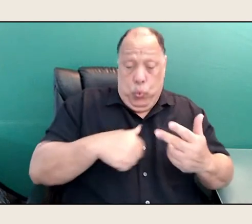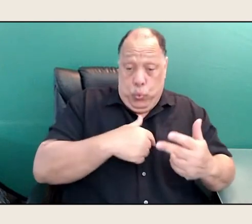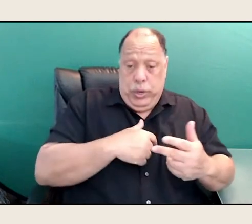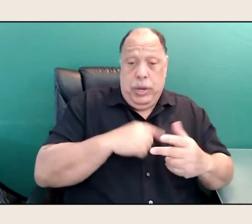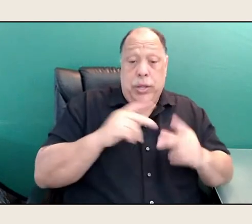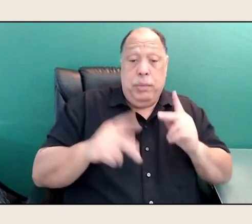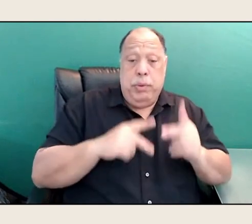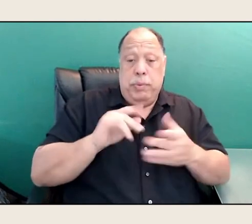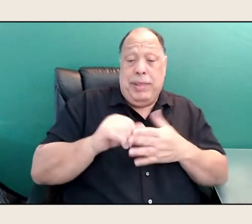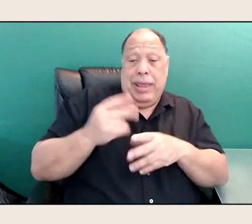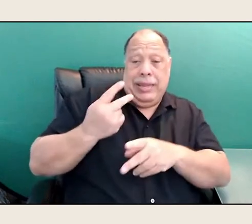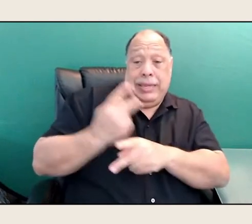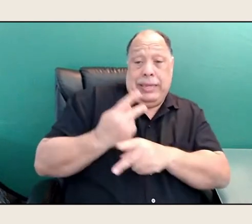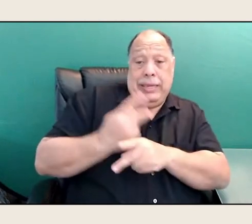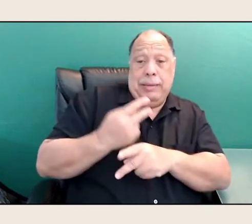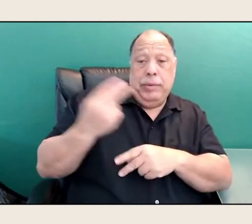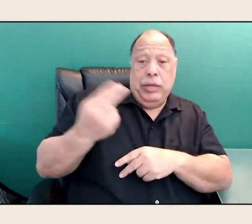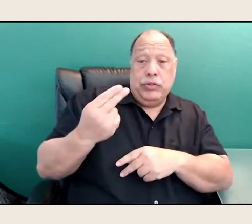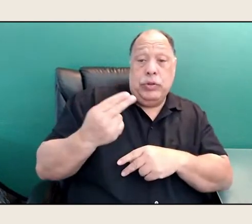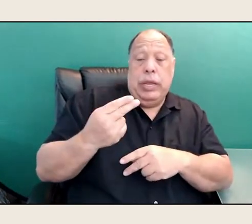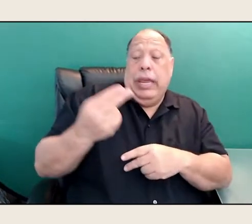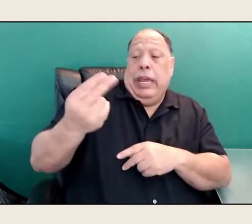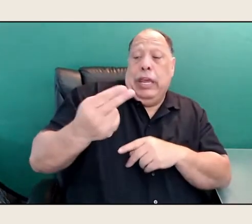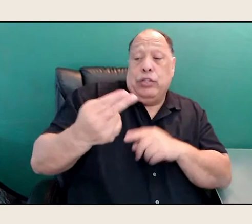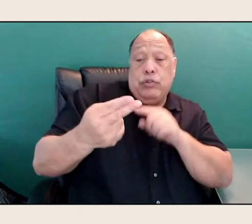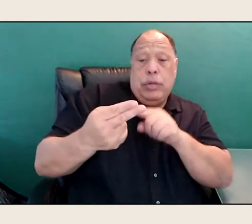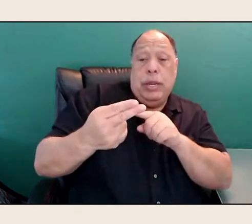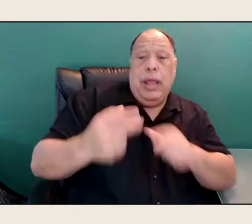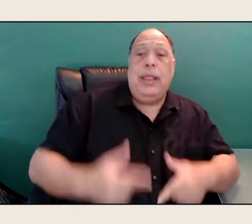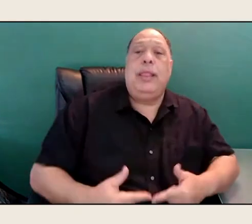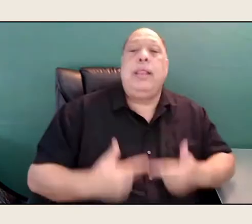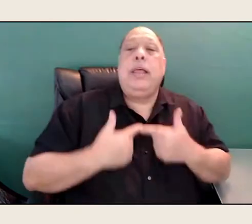History lives in our poetry. Our cultures live in our poetry.